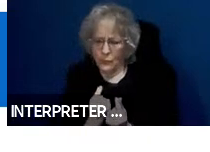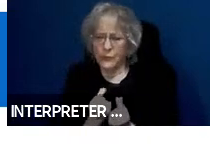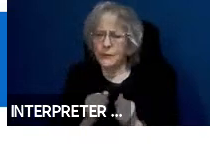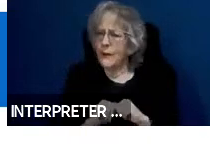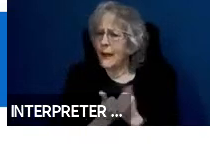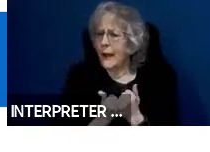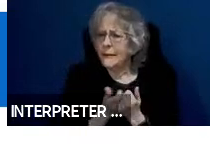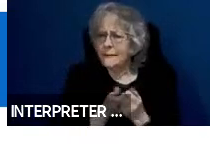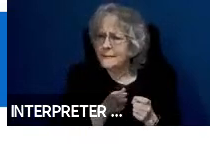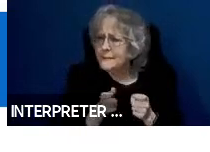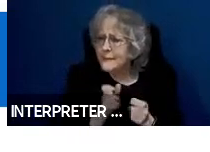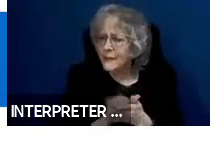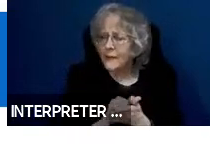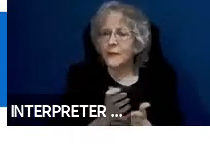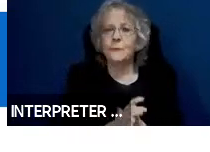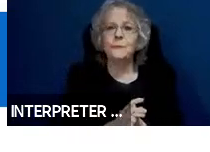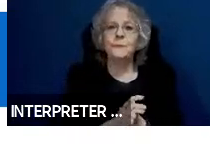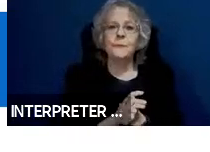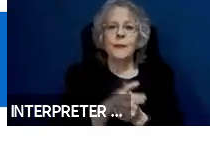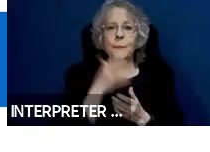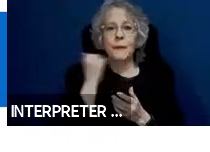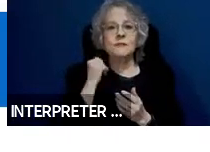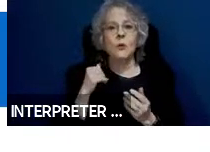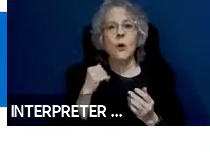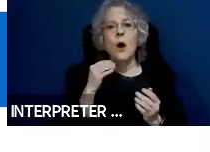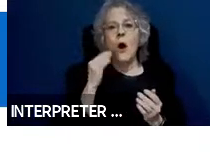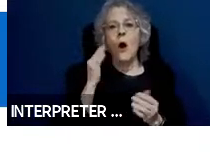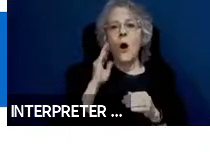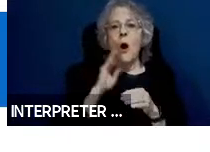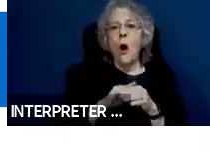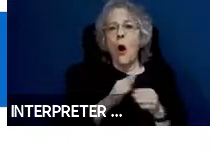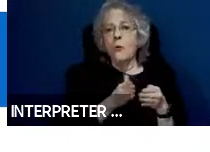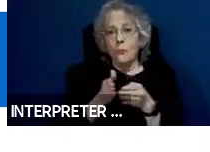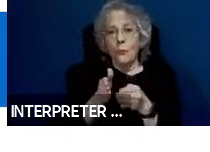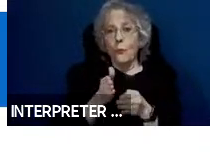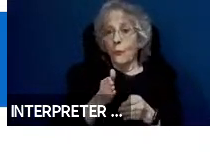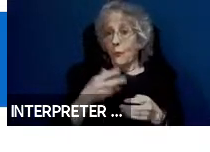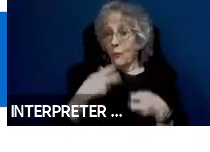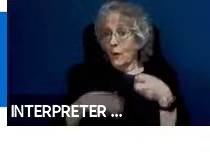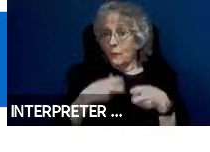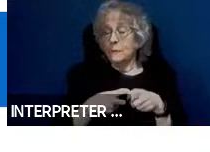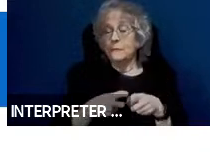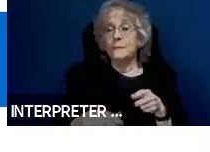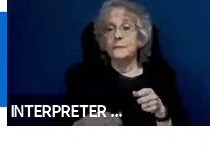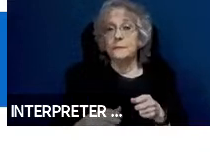Now, the best solution to en route problems will most likely involve people for any foreseeable